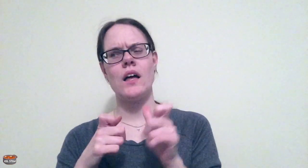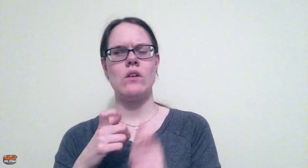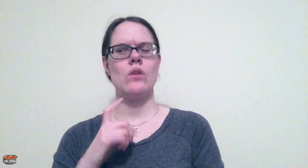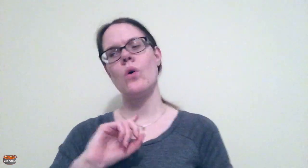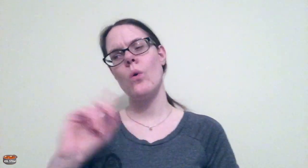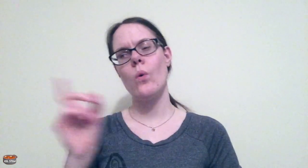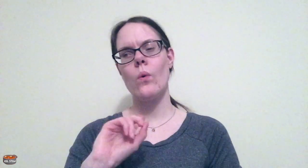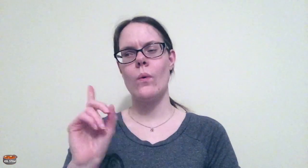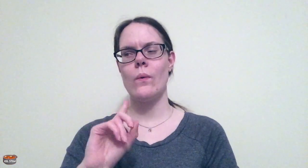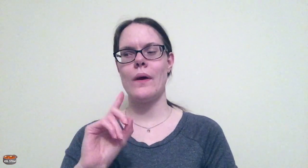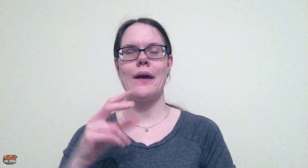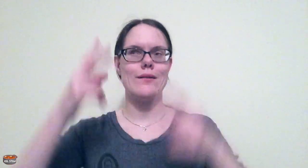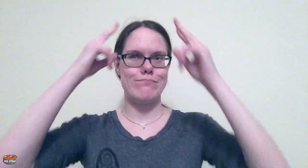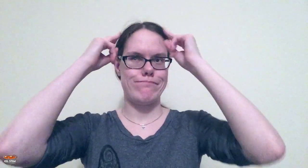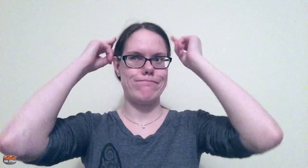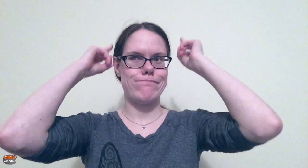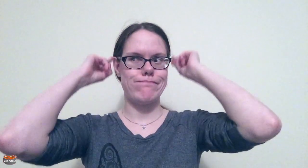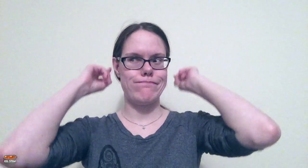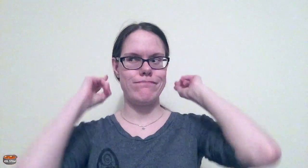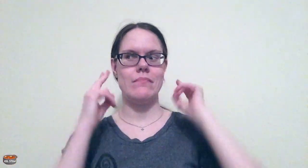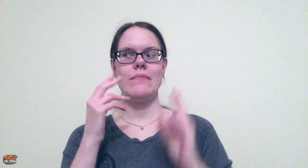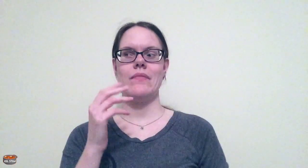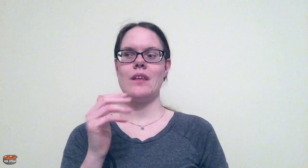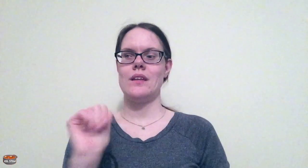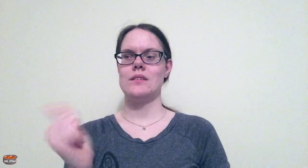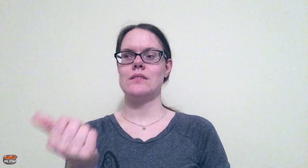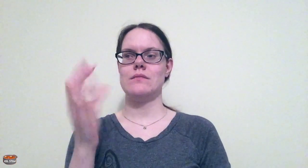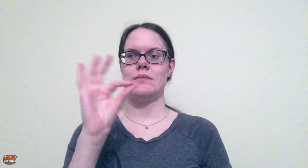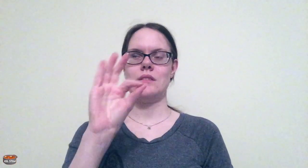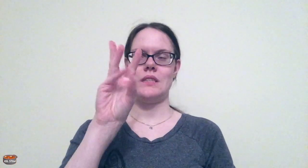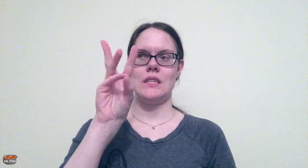His death was really quick and quite unique. He died at a barbershop